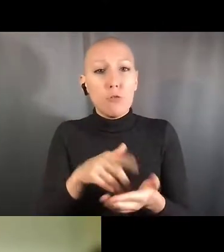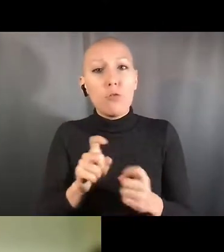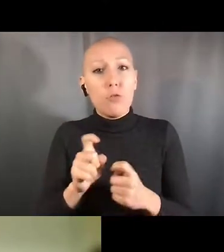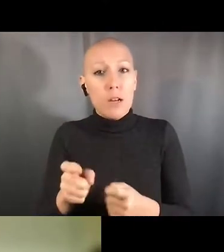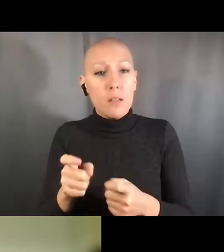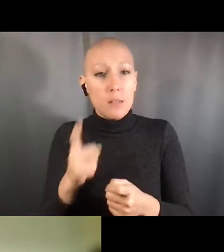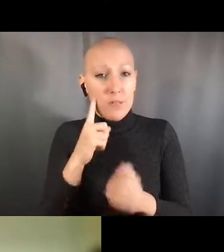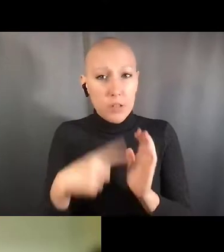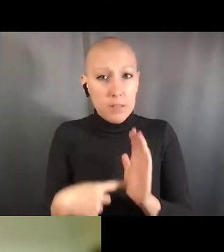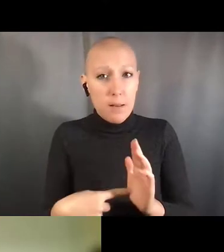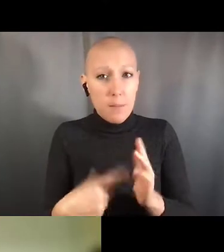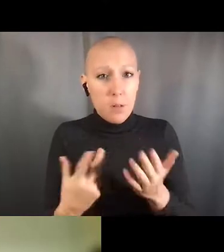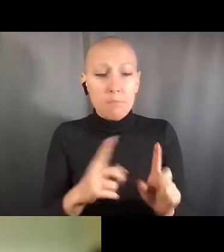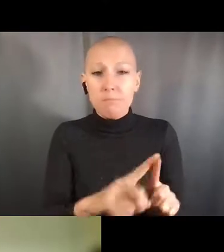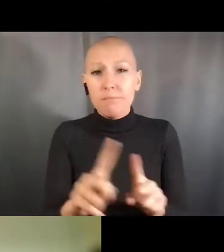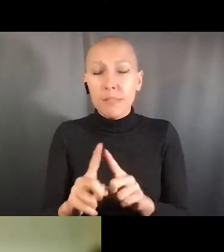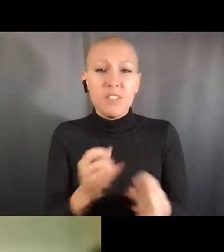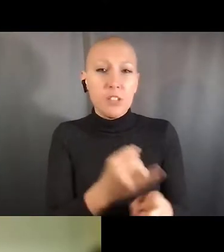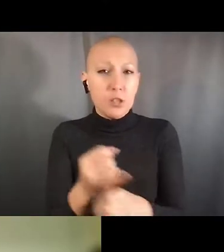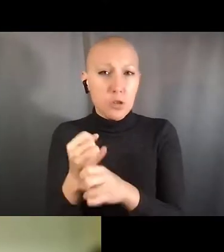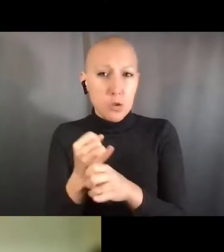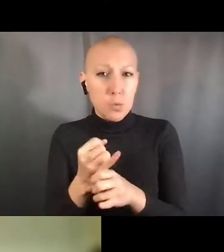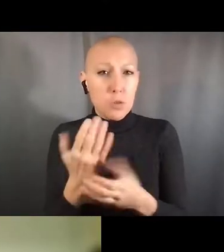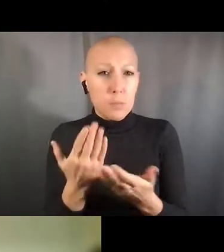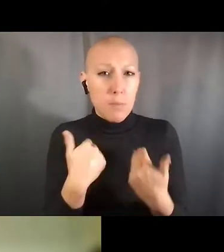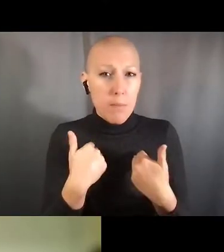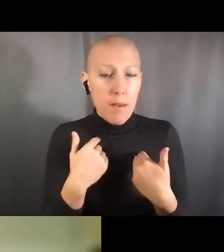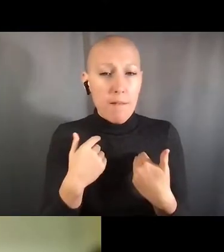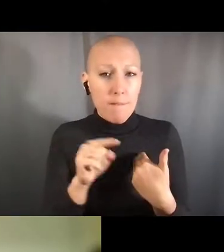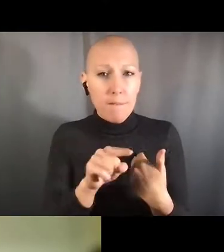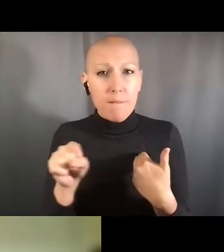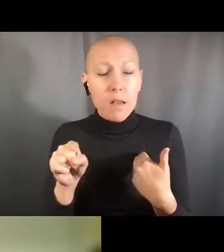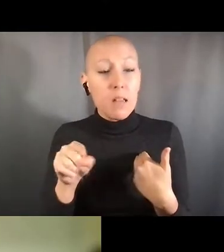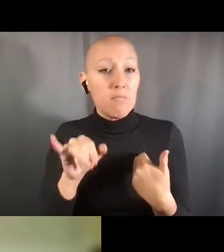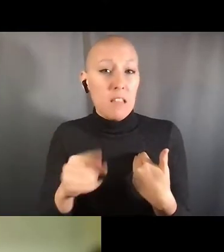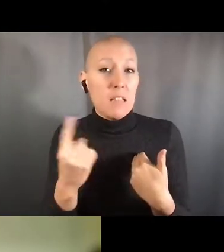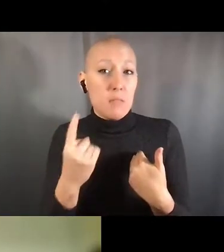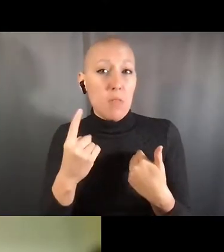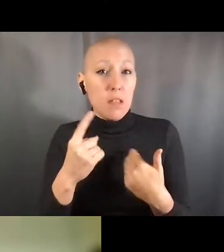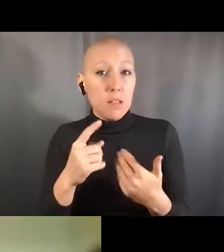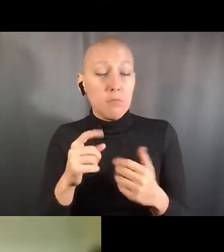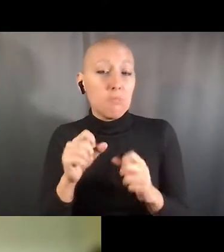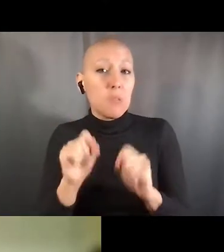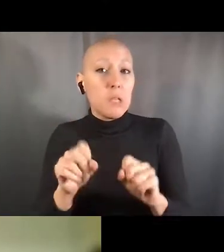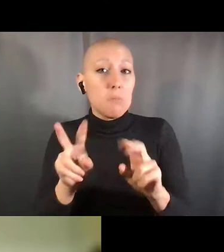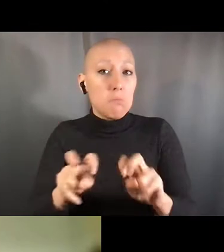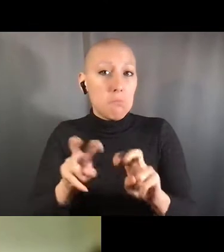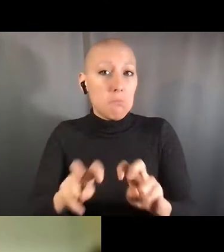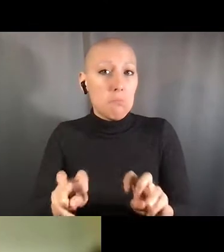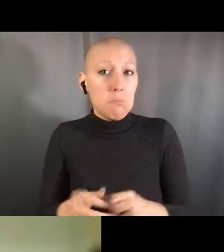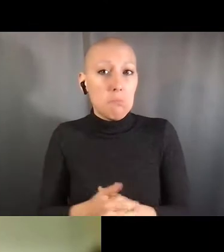So this is a figure, final figure from our paper, and it shows what institutions can do,